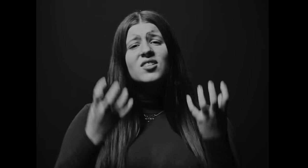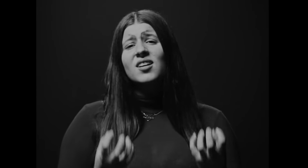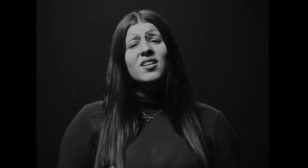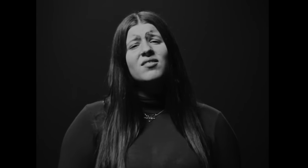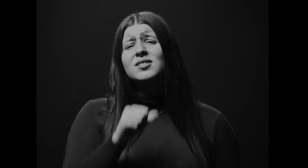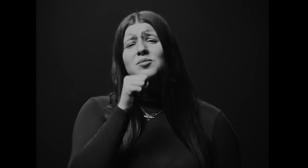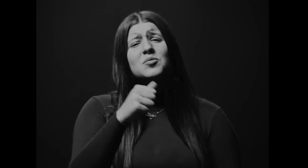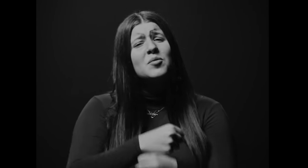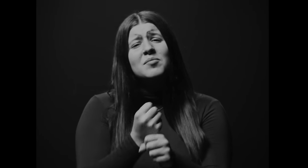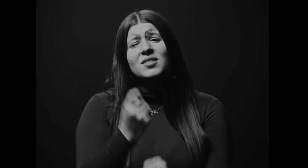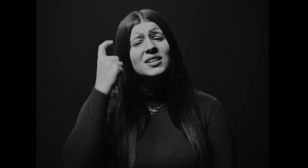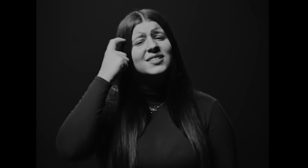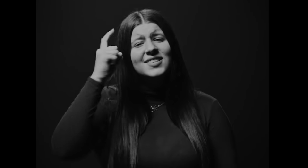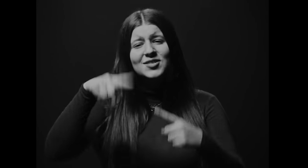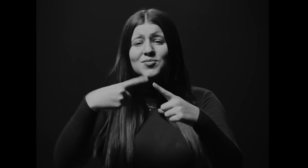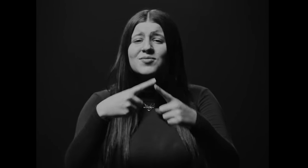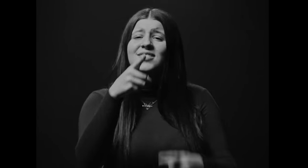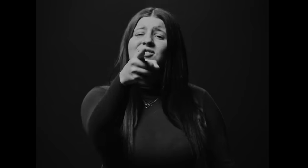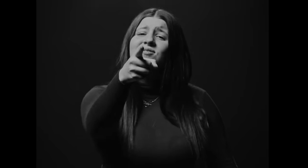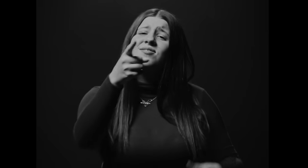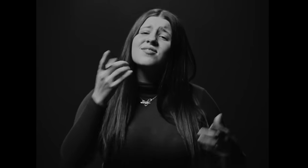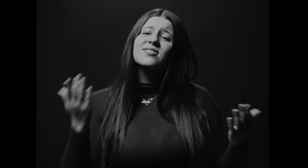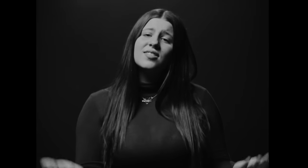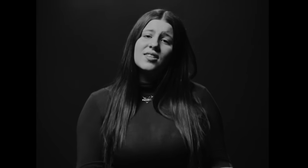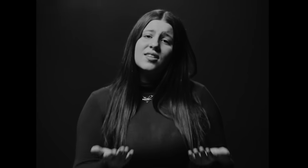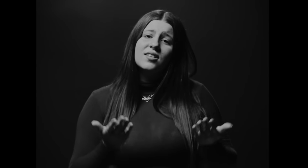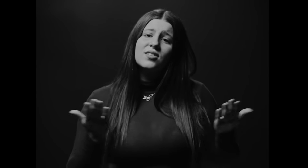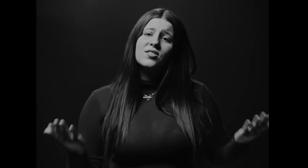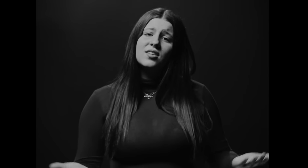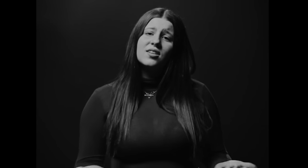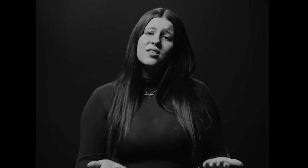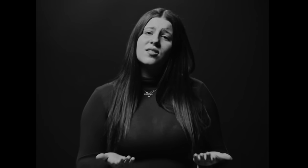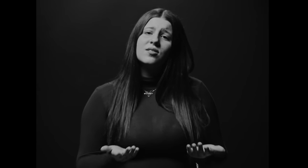GRAVITY DON’T MAKE NO SENSE WHEN YOU’RE AROUND